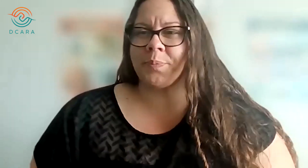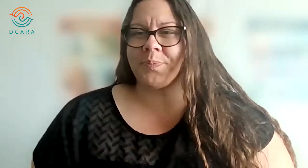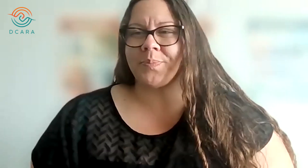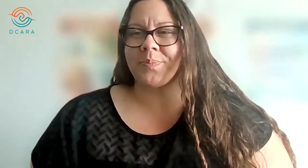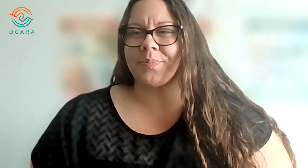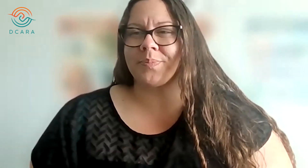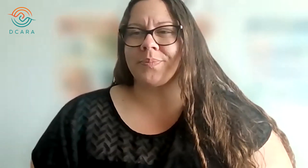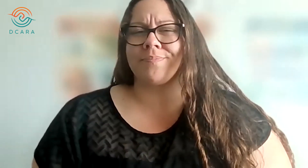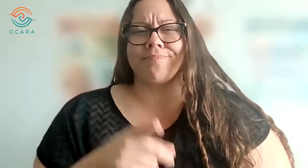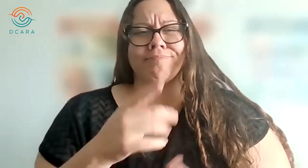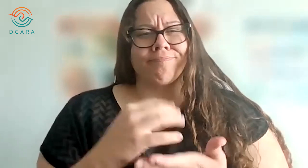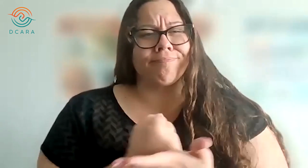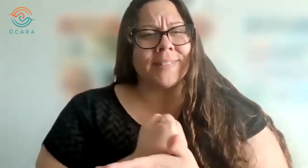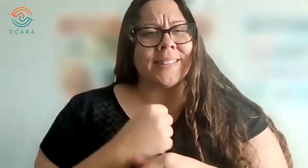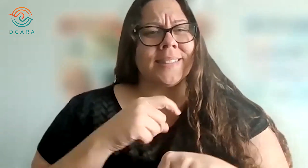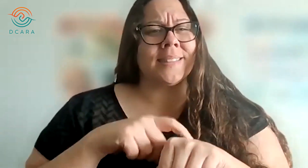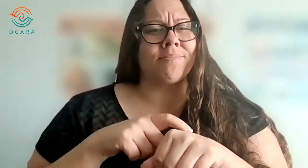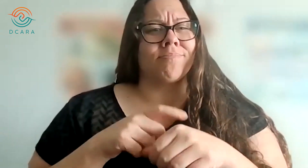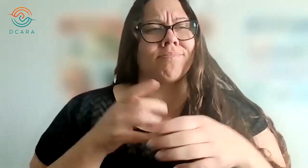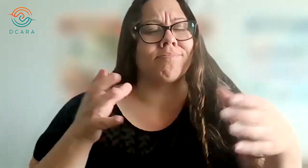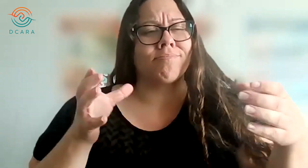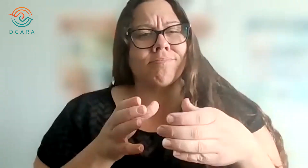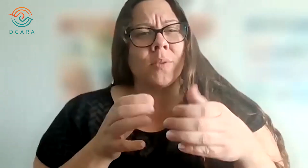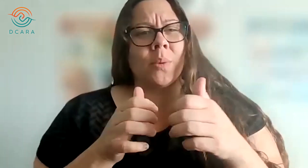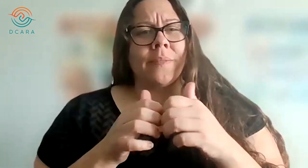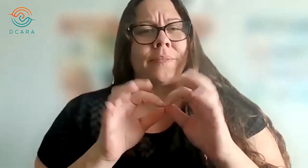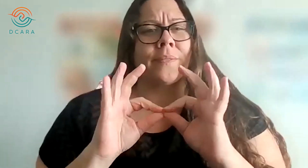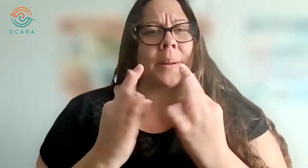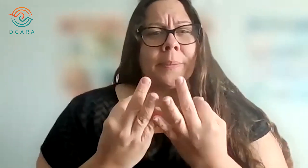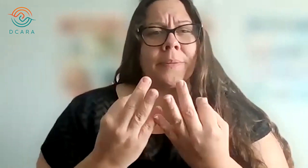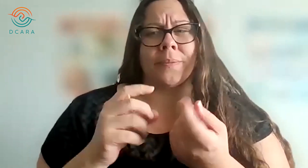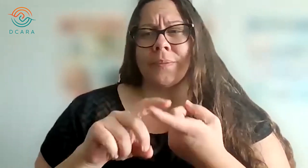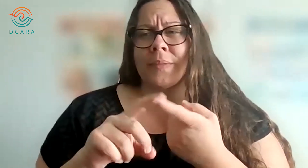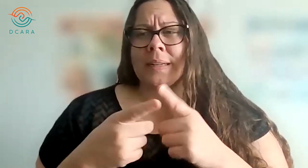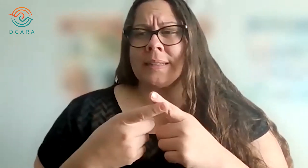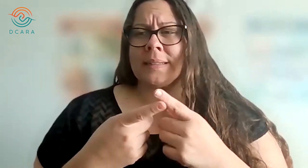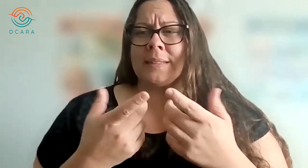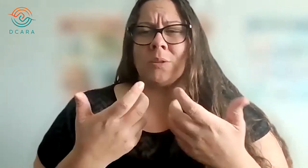Make time to meet with your family